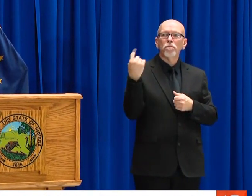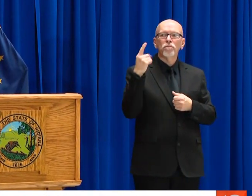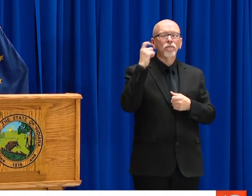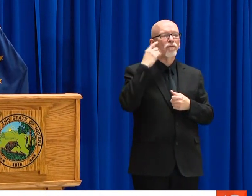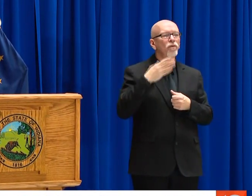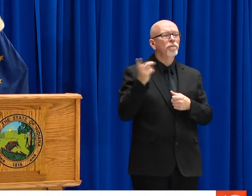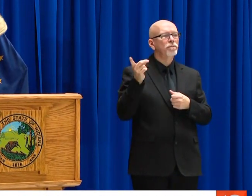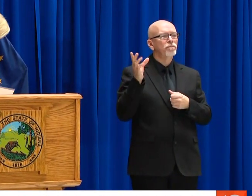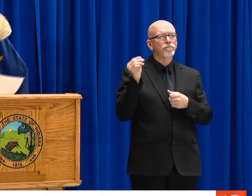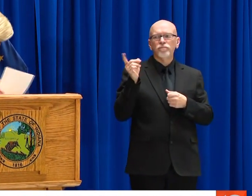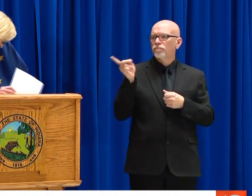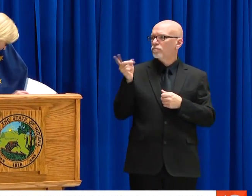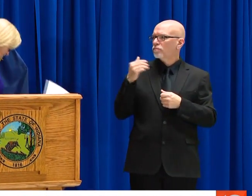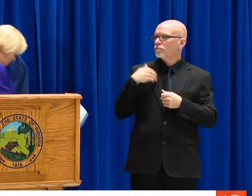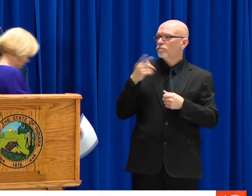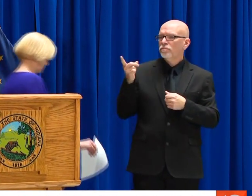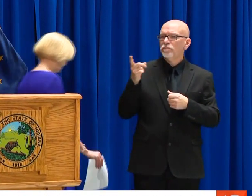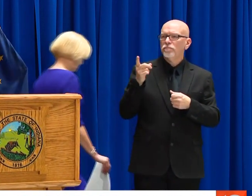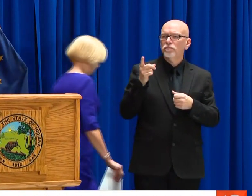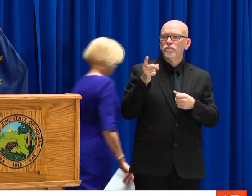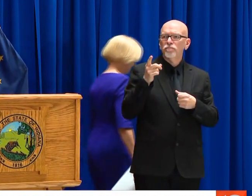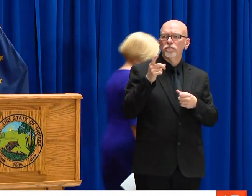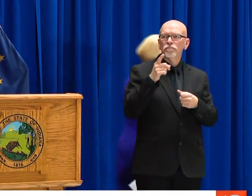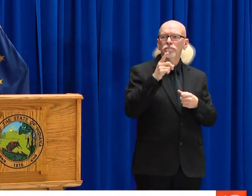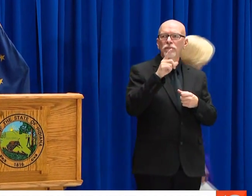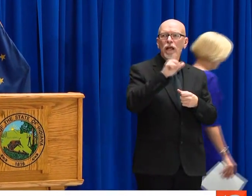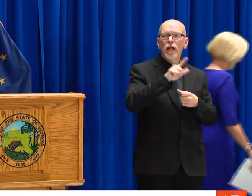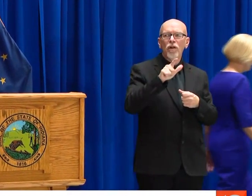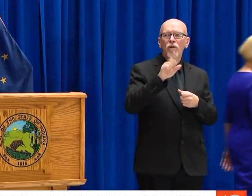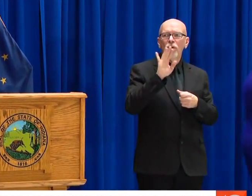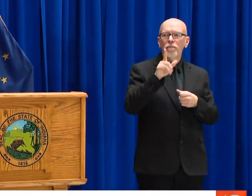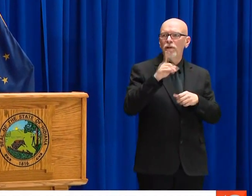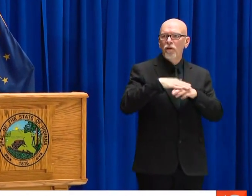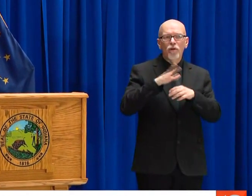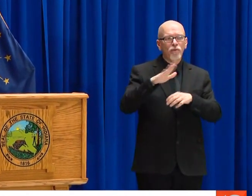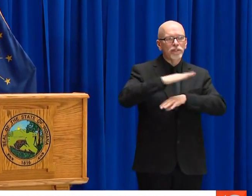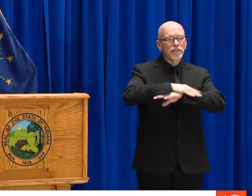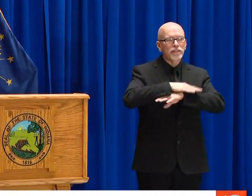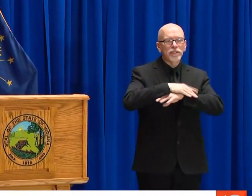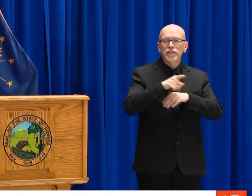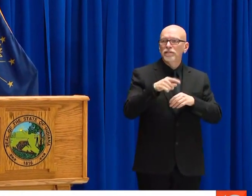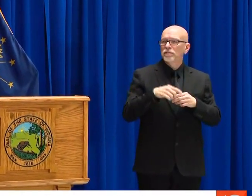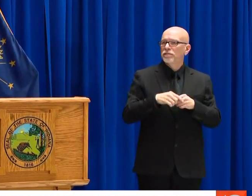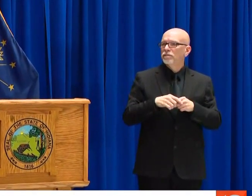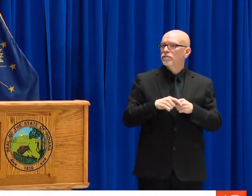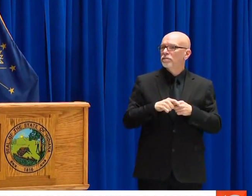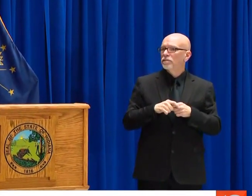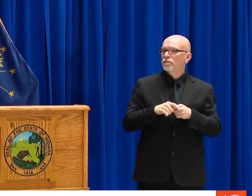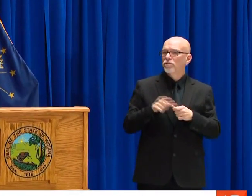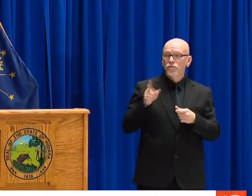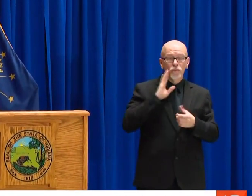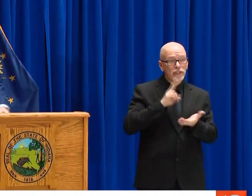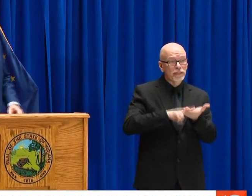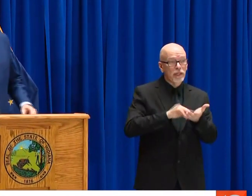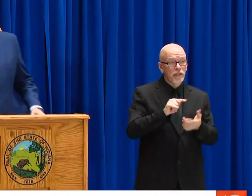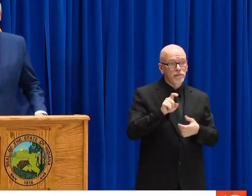THAT IS SOMETHING THAT WE'RE NOT GOING TO RELEASE, THE SPECIFIC LOCATION OF THAT. GOVERNOR, I BELIEVE YOU HAVE